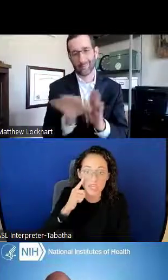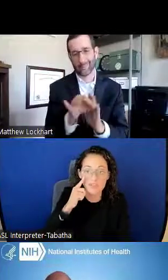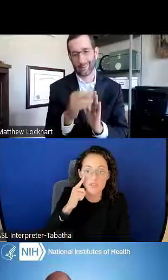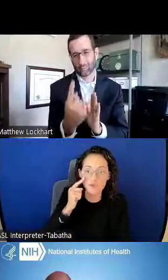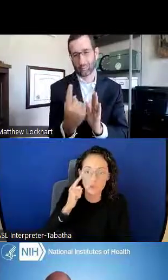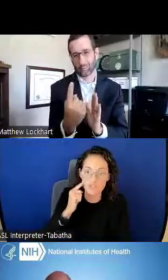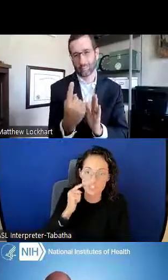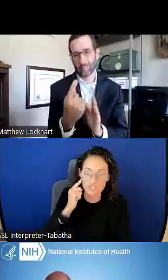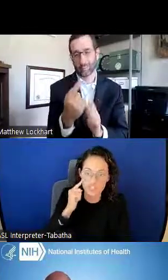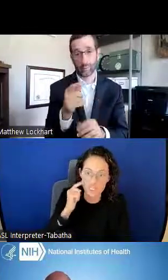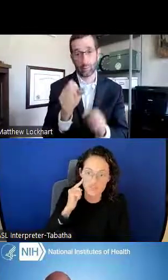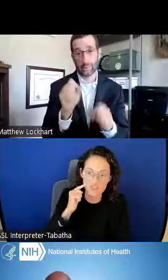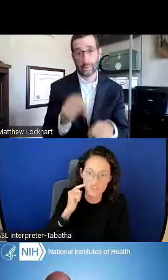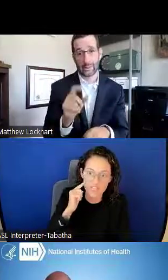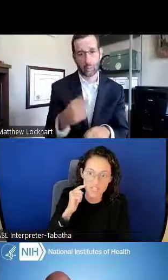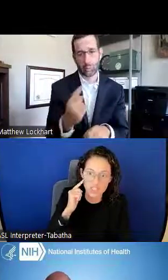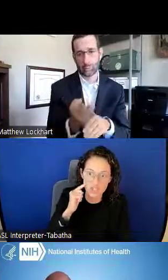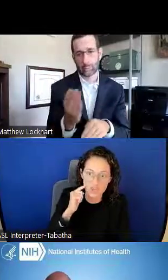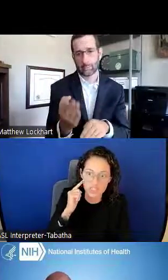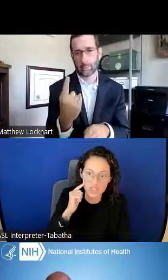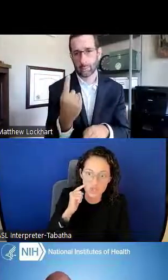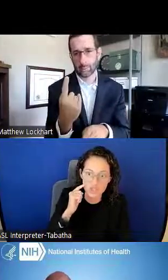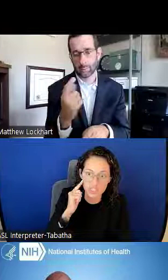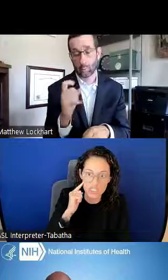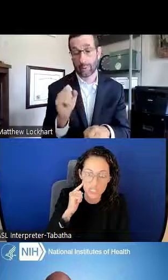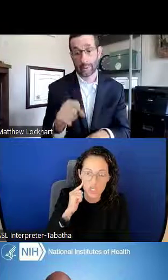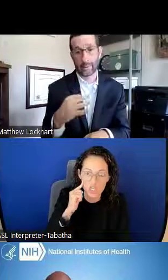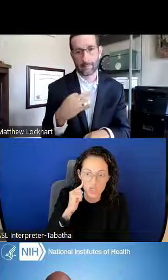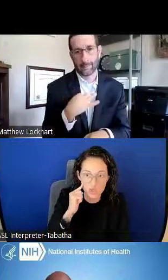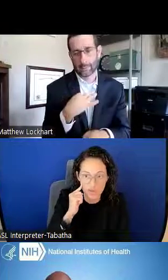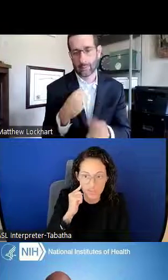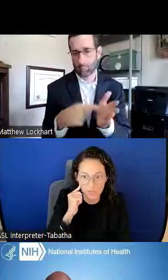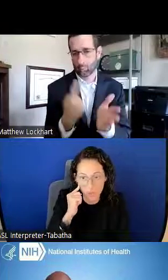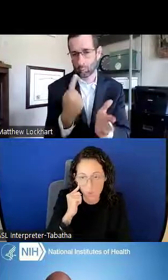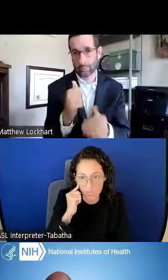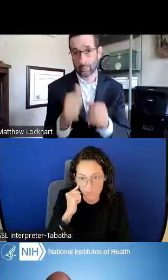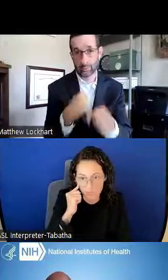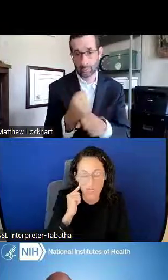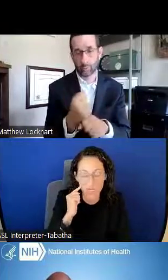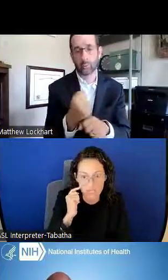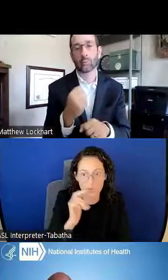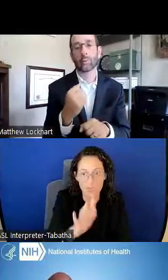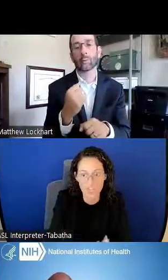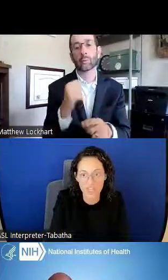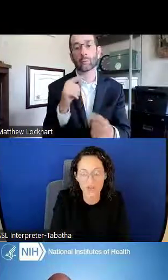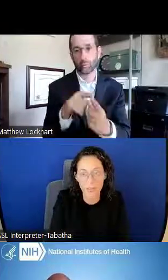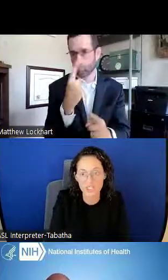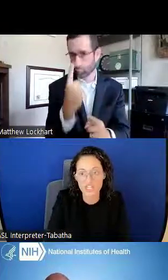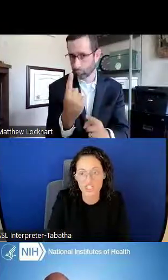If you feel your research does fit into two institutions, you do have to pick one because, within your application,